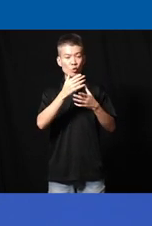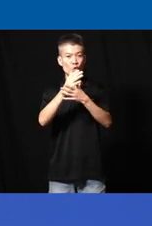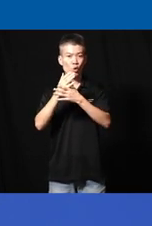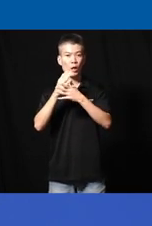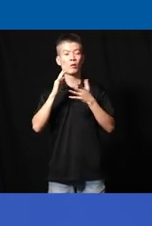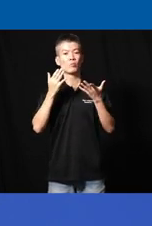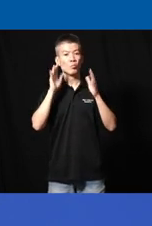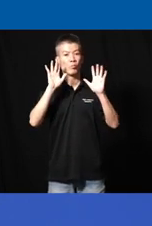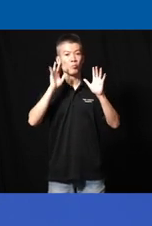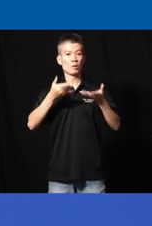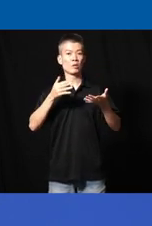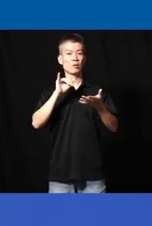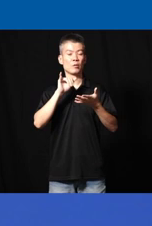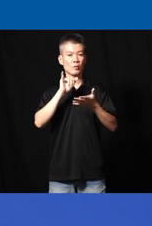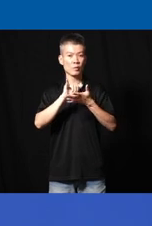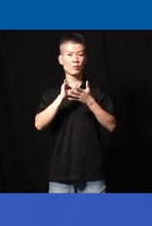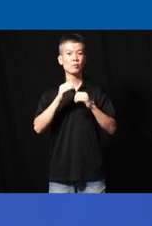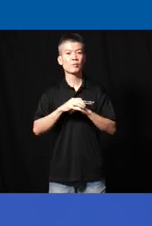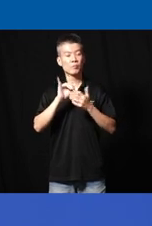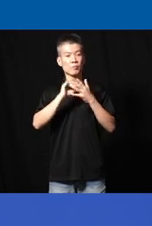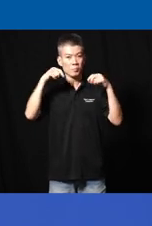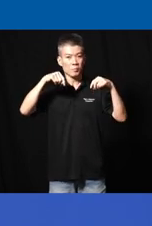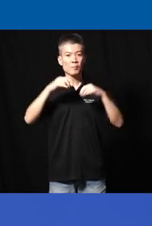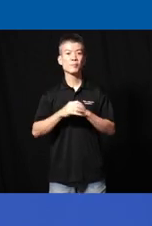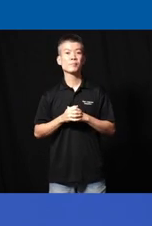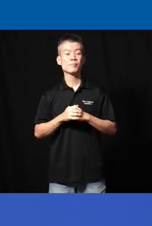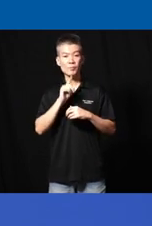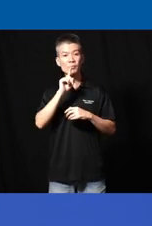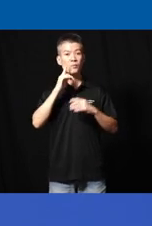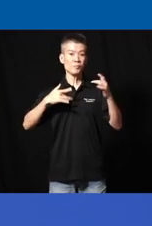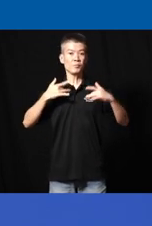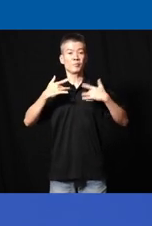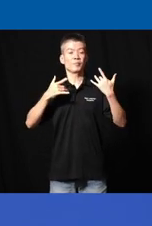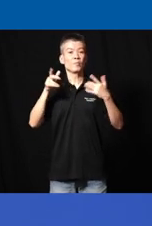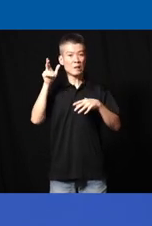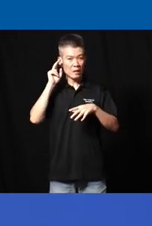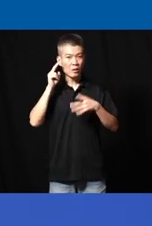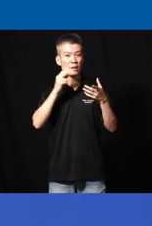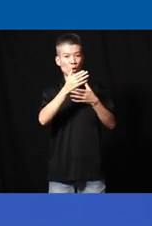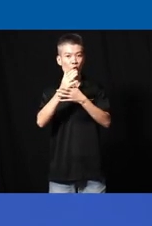it's wonderful to be here this uh this uh today uh really excited to hear the sharing from uh